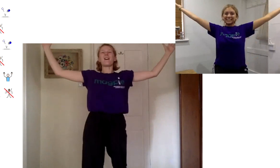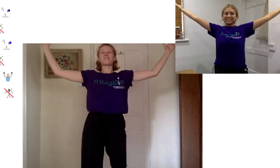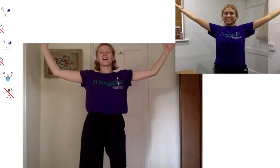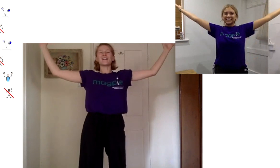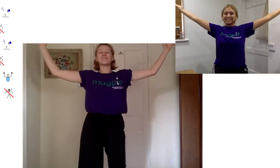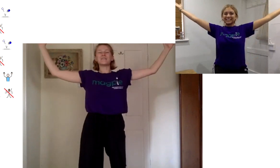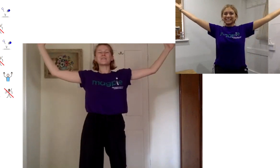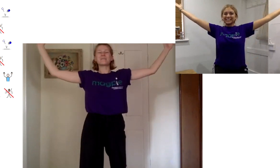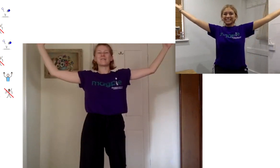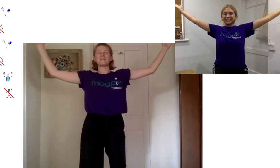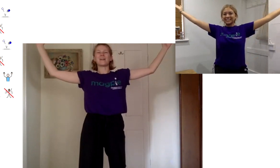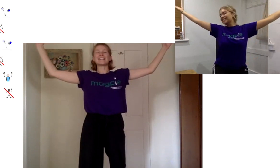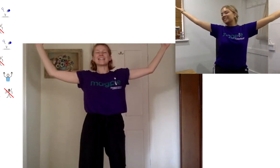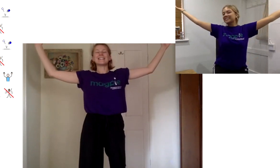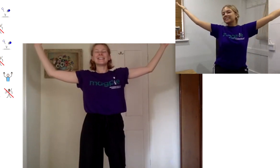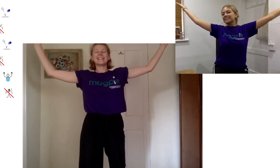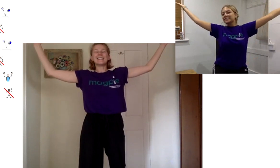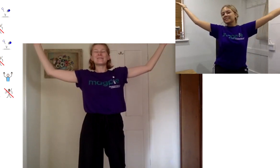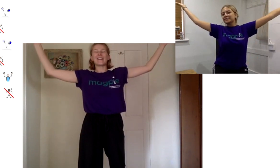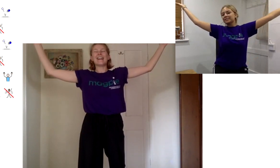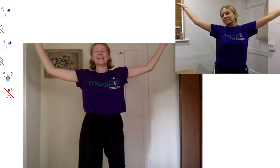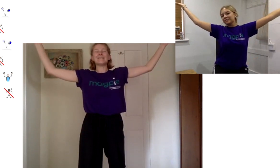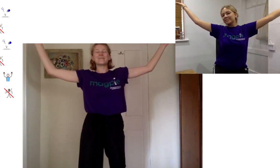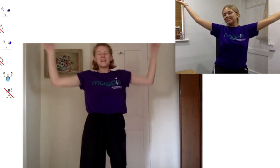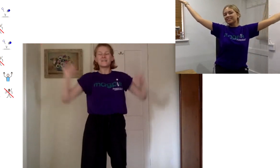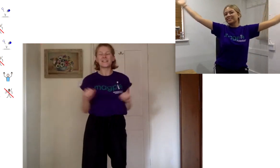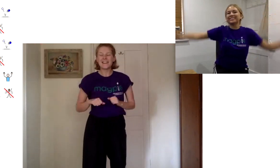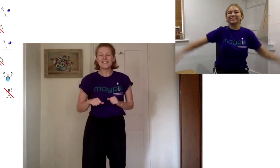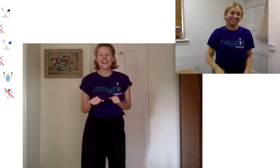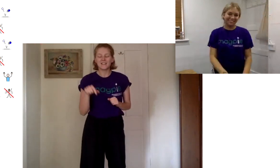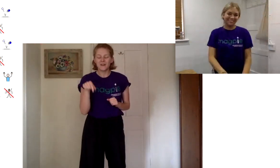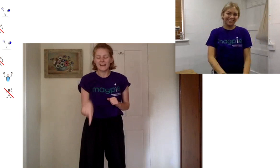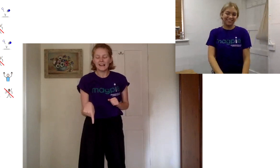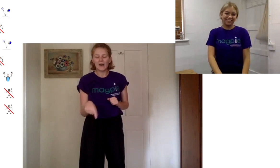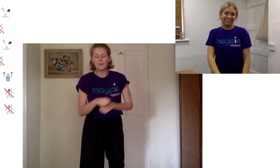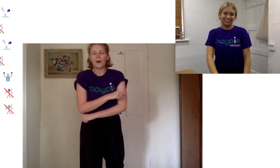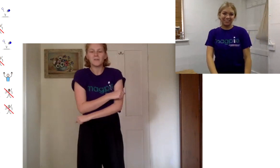of the carnival and part of the party for helium we're then going to do a low pose